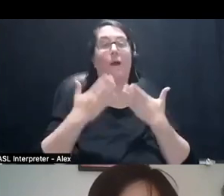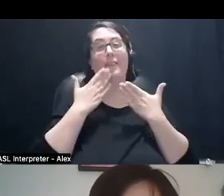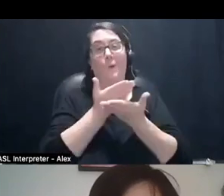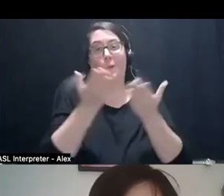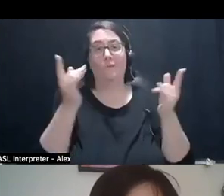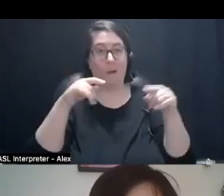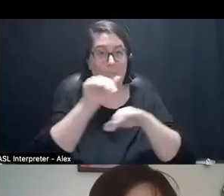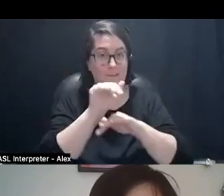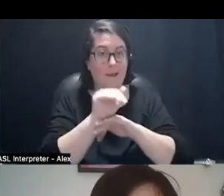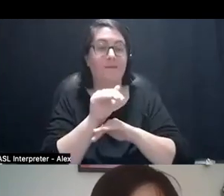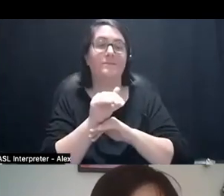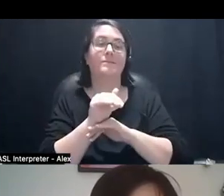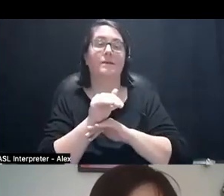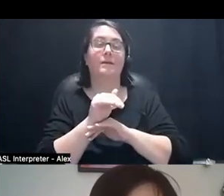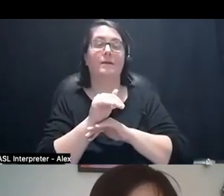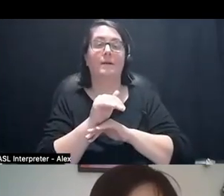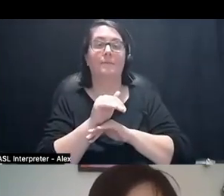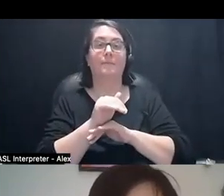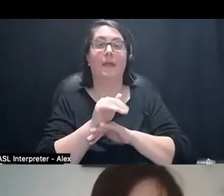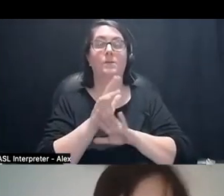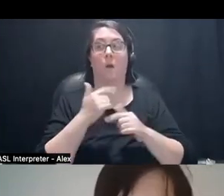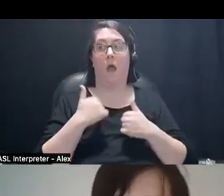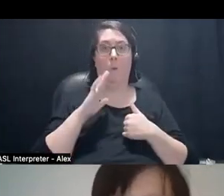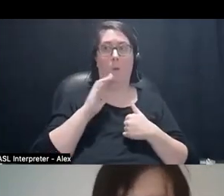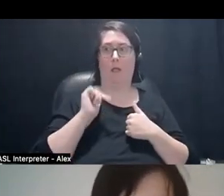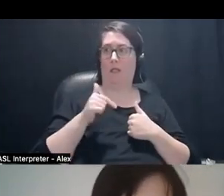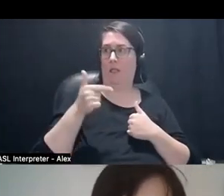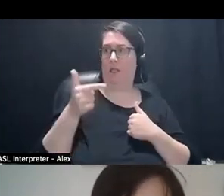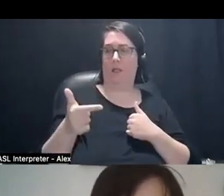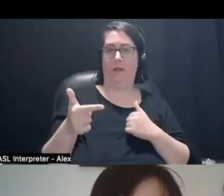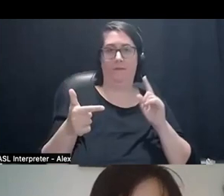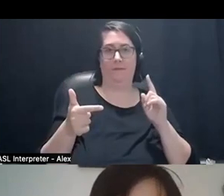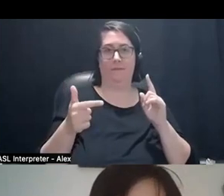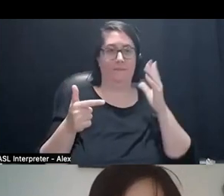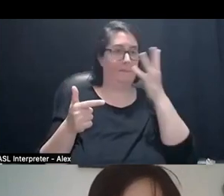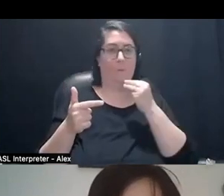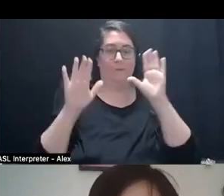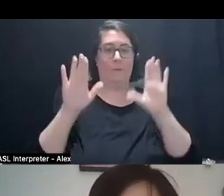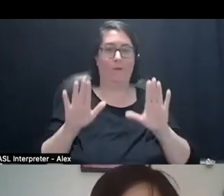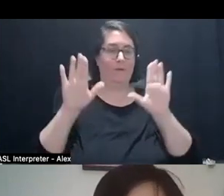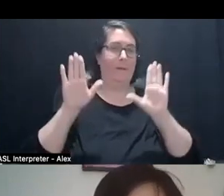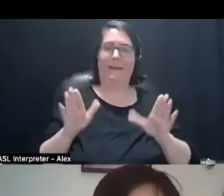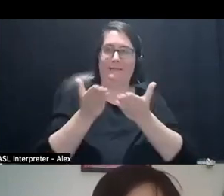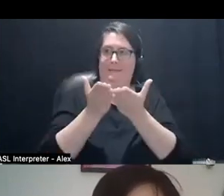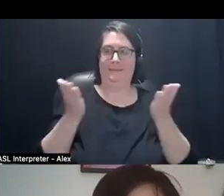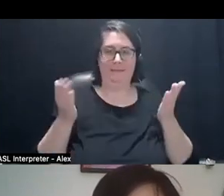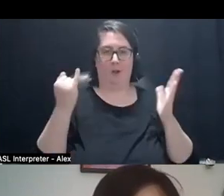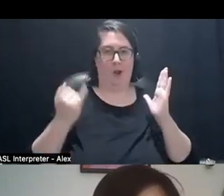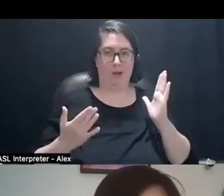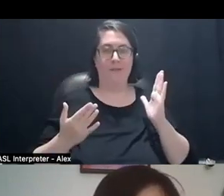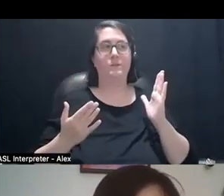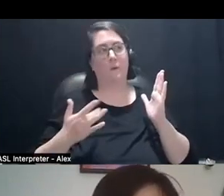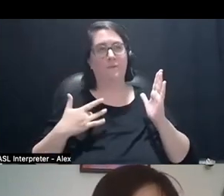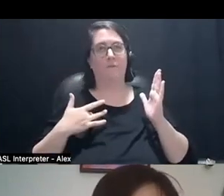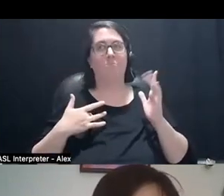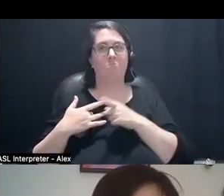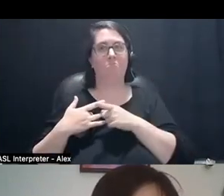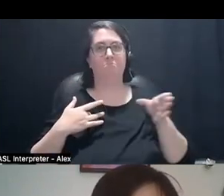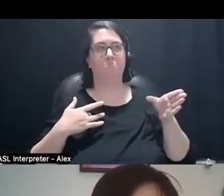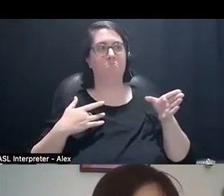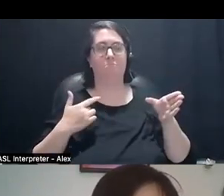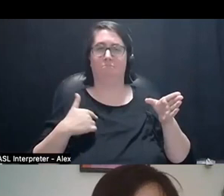with us tonight. Before I pass it over to our beautiful wonderful amazing artists, who I feel so privileged